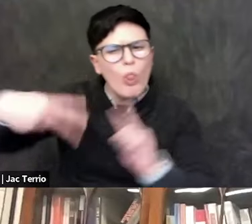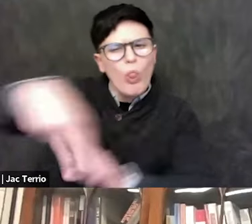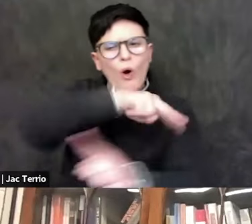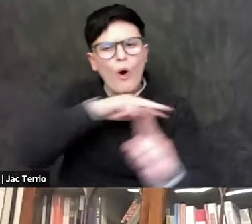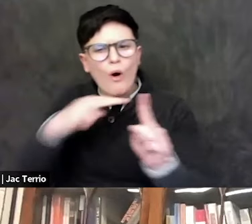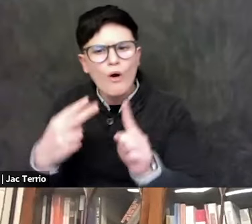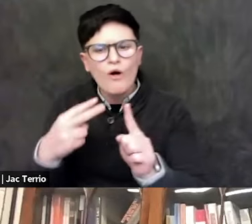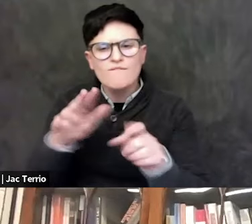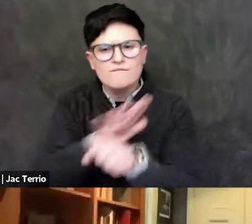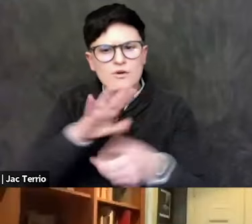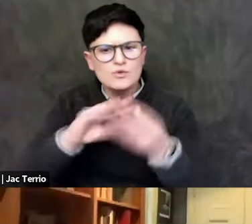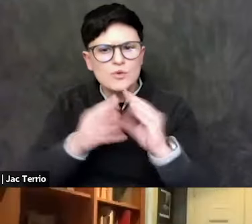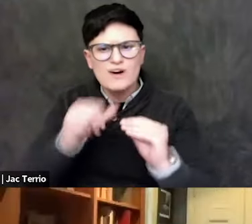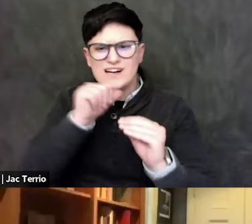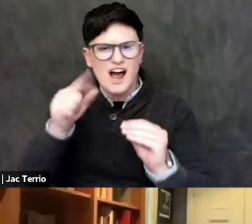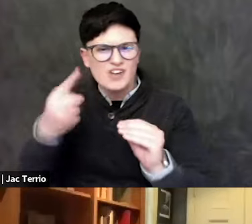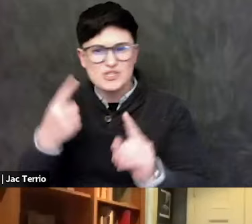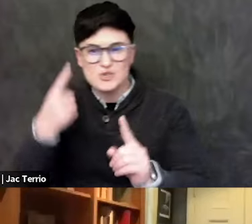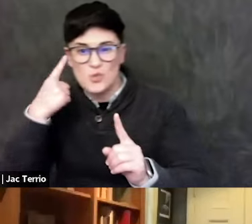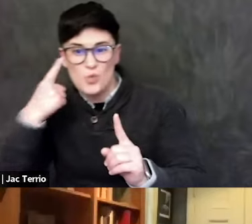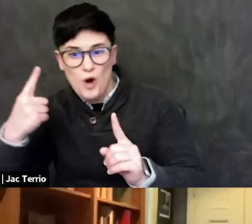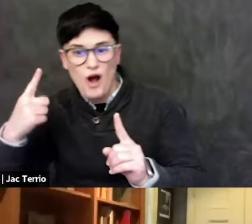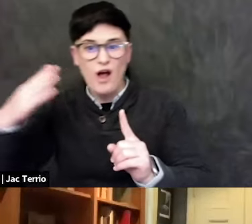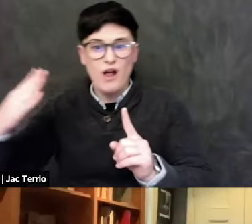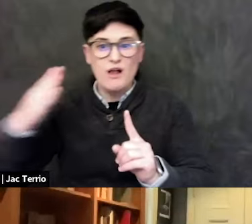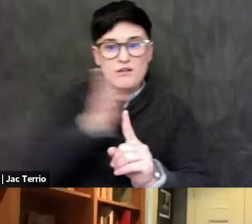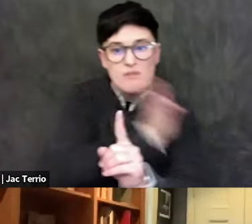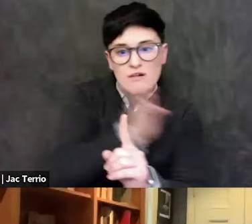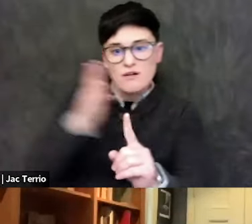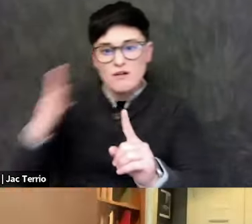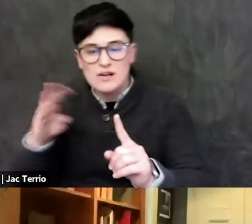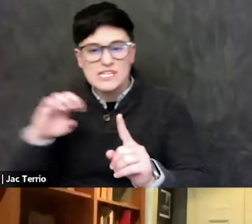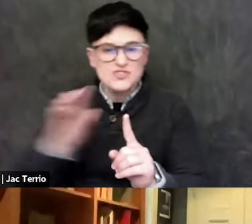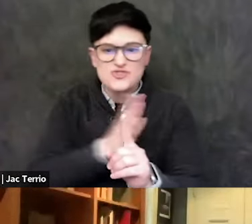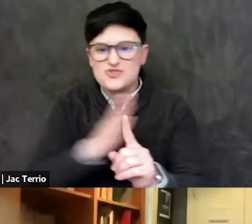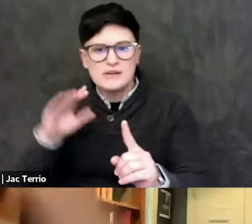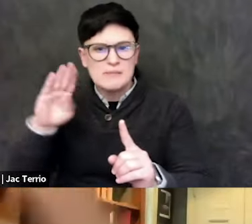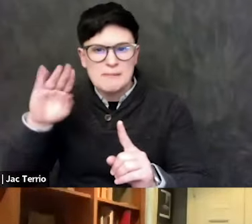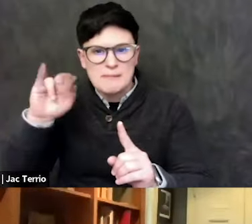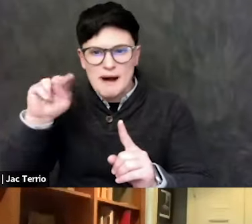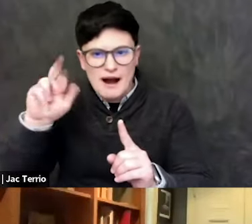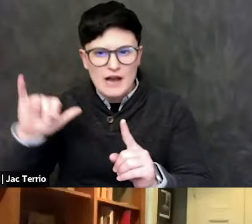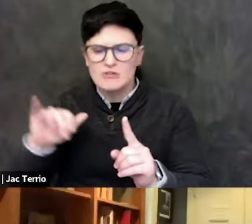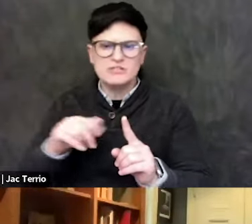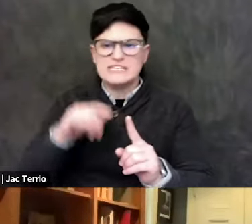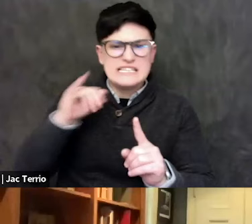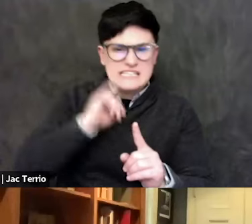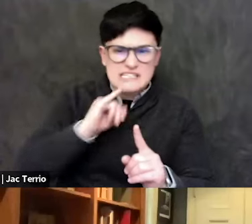So the binary boxes, again, are Israel is 100% responsible. This is all about the occupation.